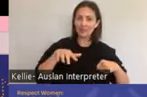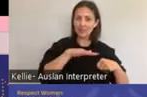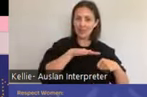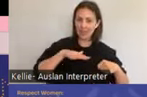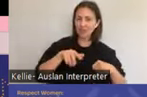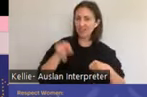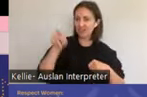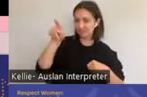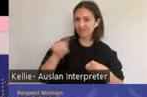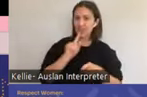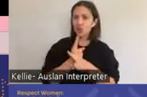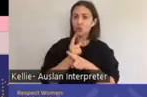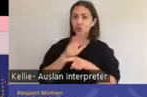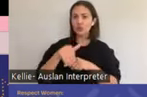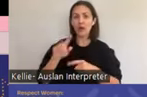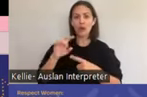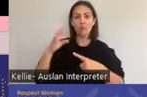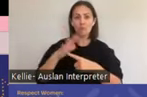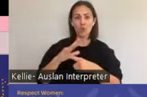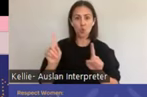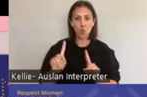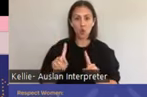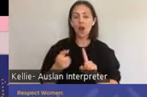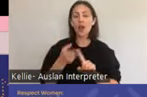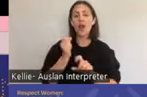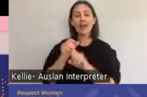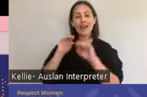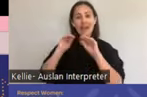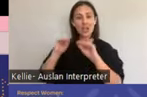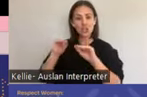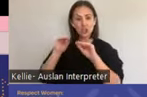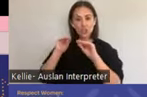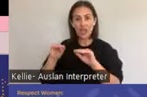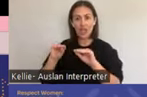priority. For example, health, social or place-based need and the strategic